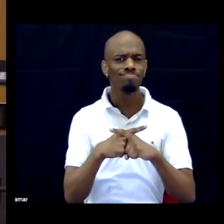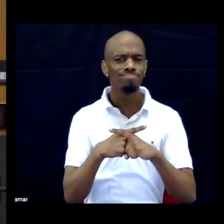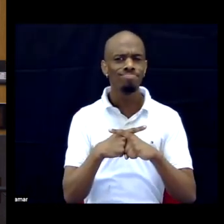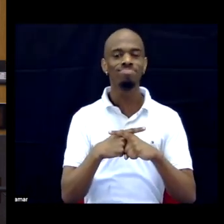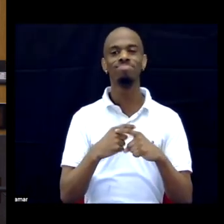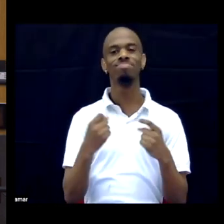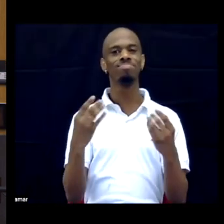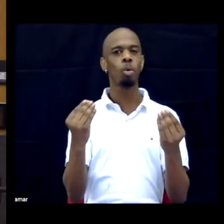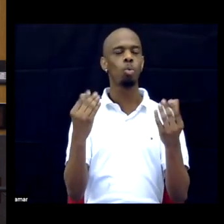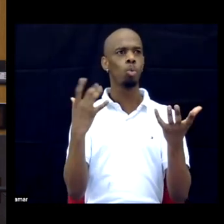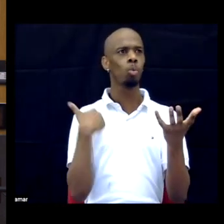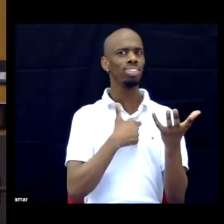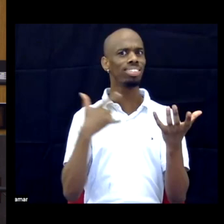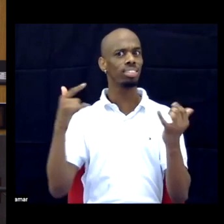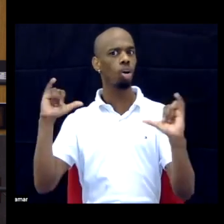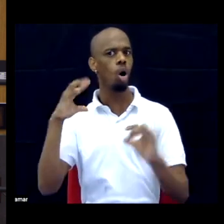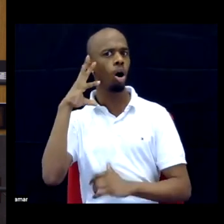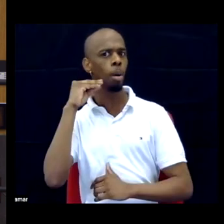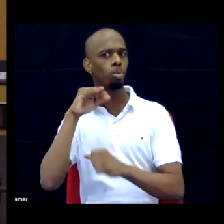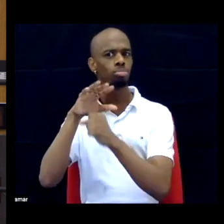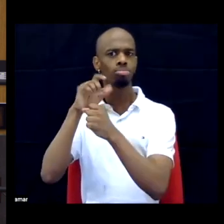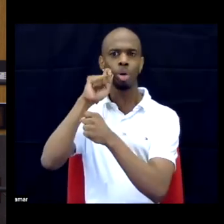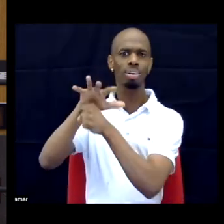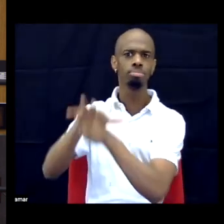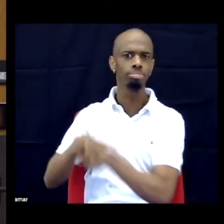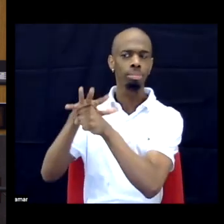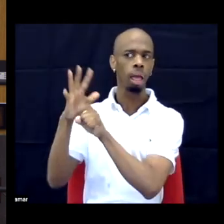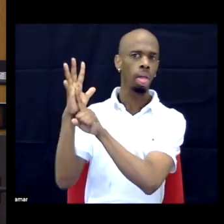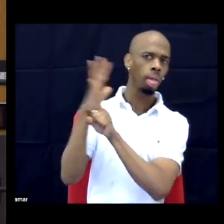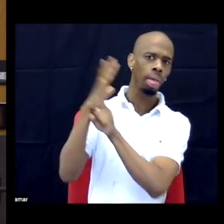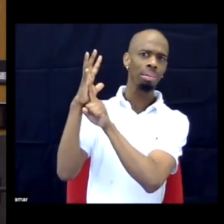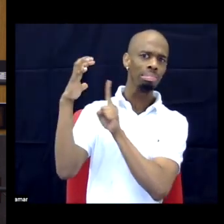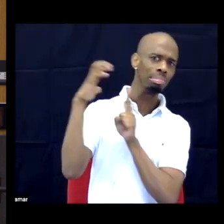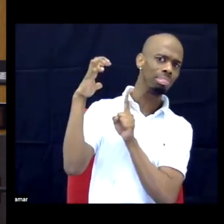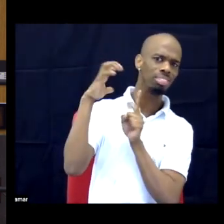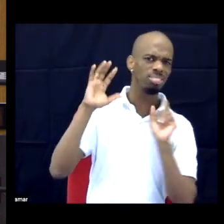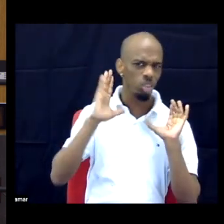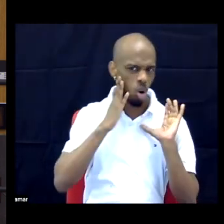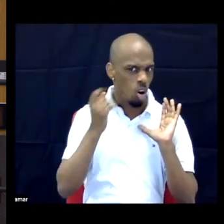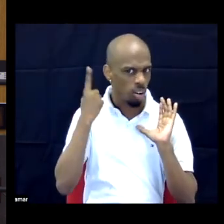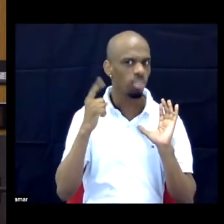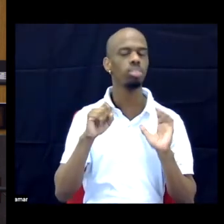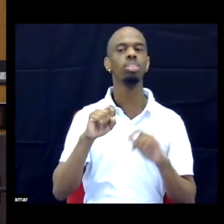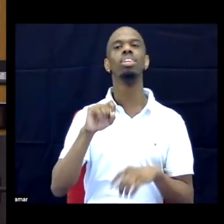anything we're still dealing with racism. But also the challenges specifically to black disabled people, right.